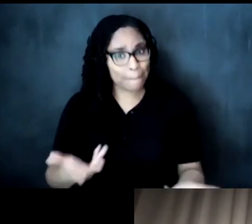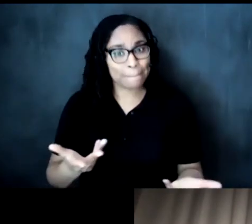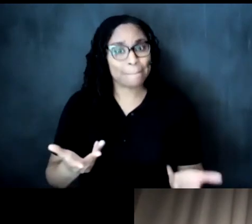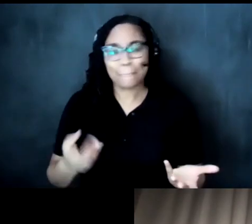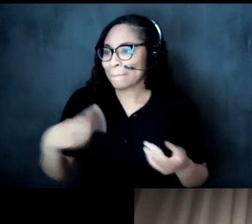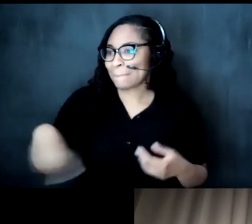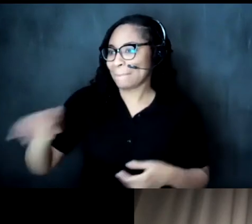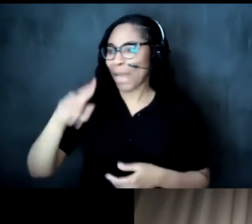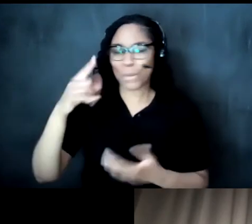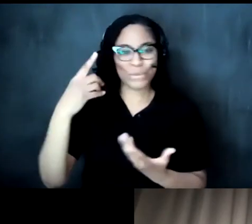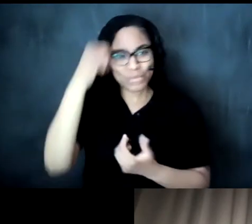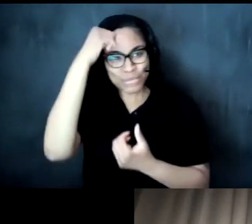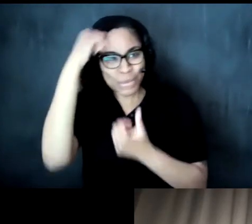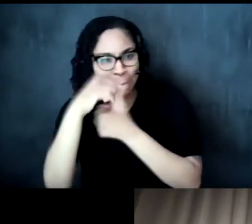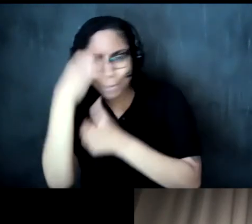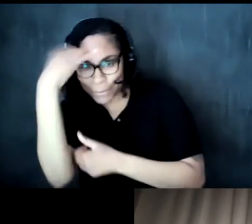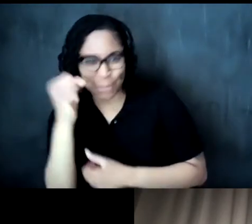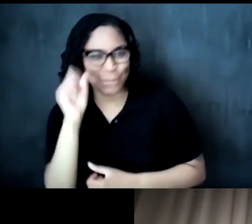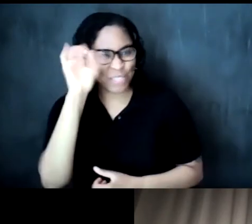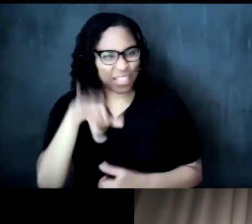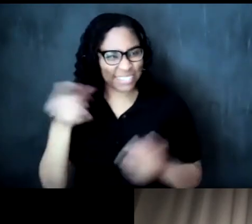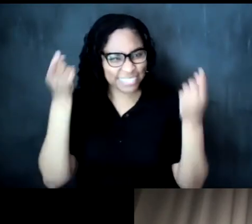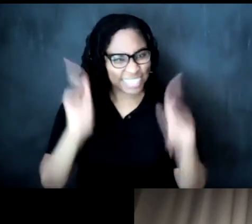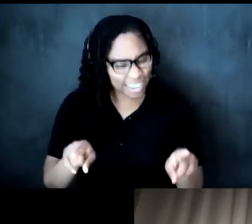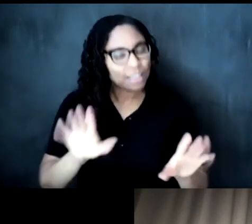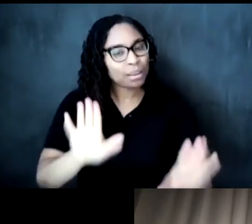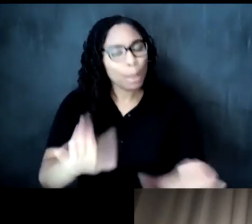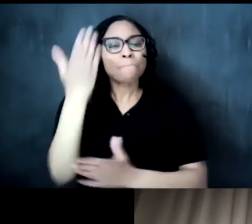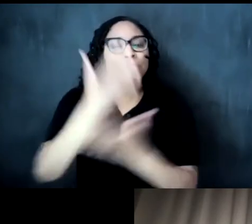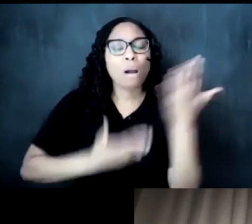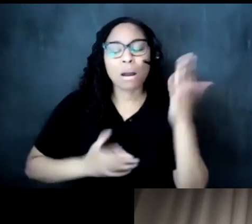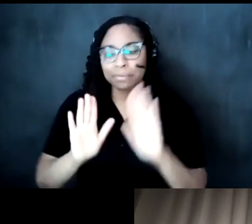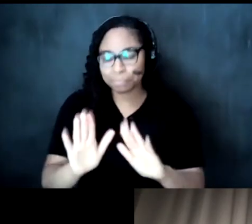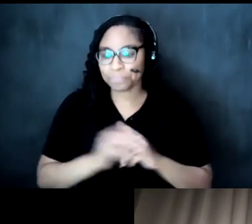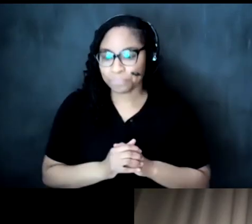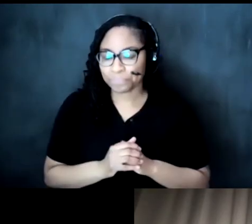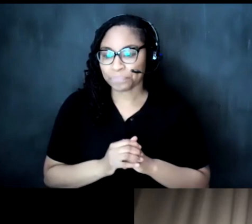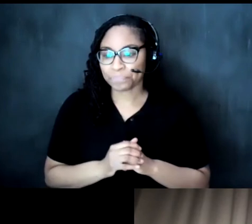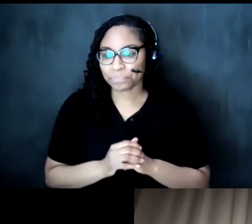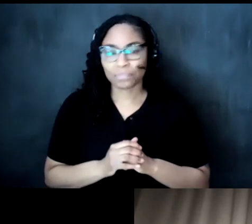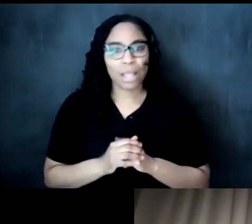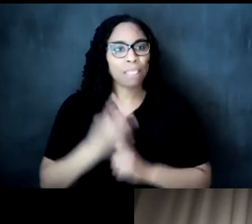the these sorts of things today but part of why things like the oral histories are so important